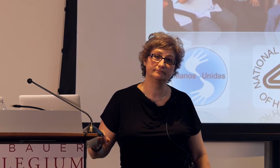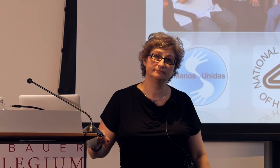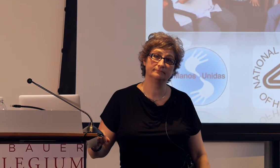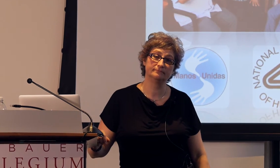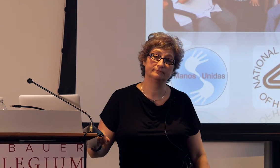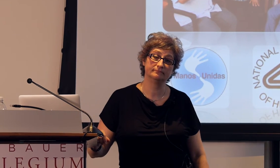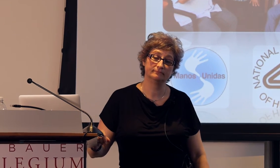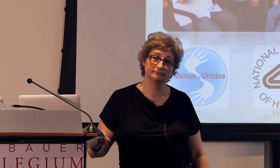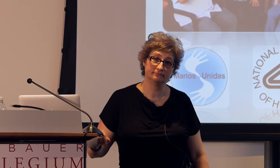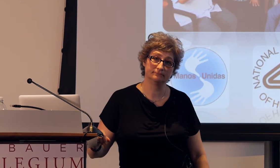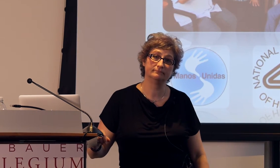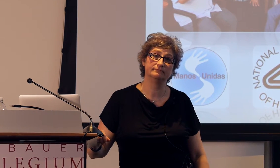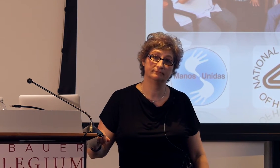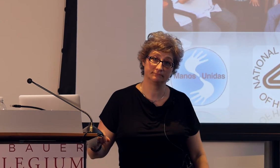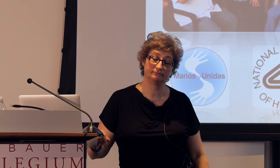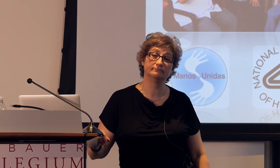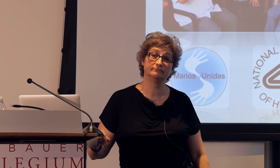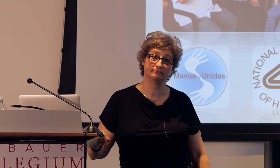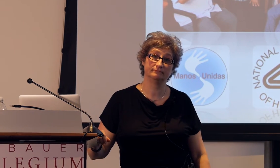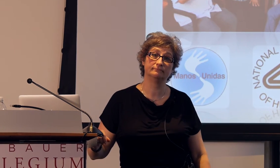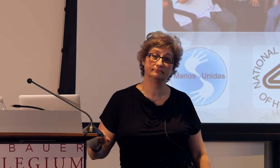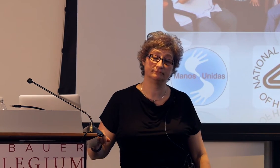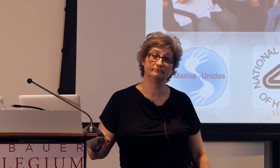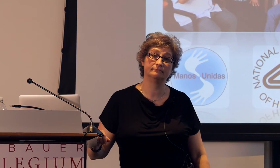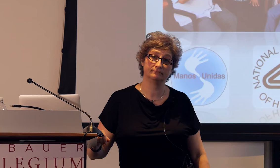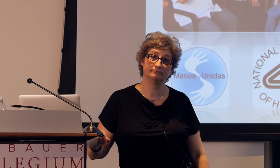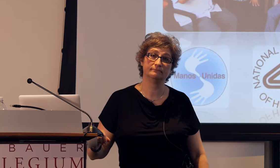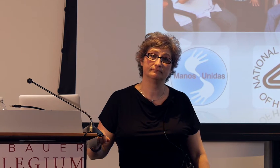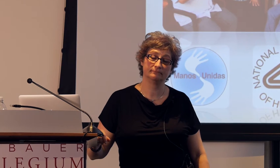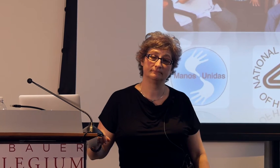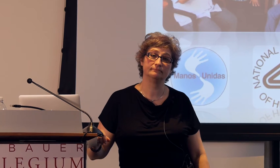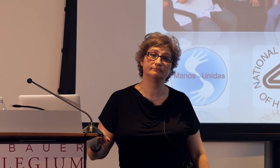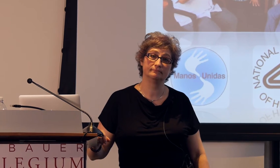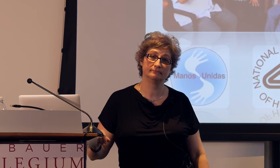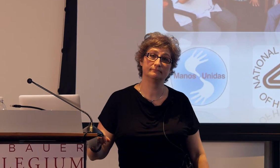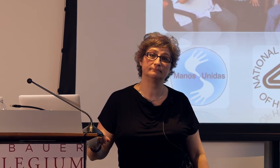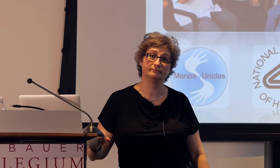comprehensibility and whatnot, where they are yet, they don't really extract full sentences,